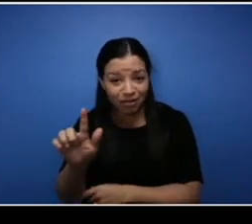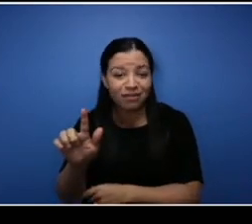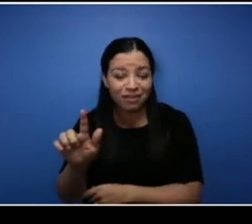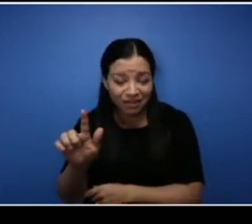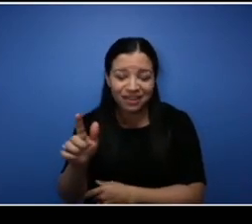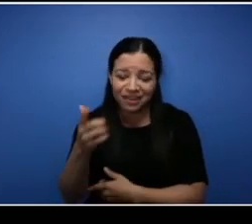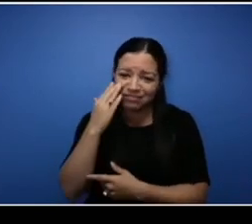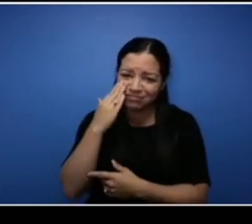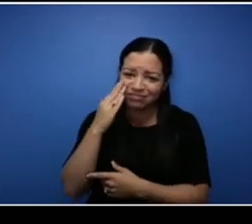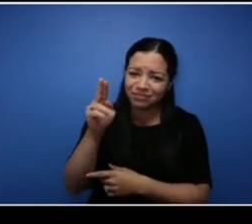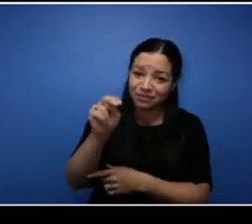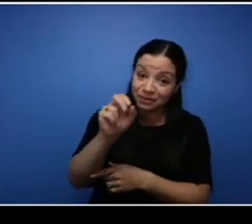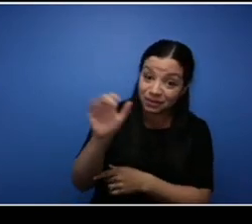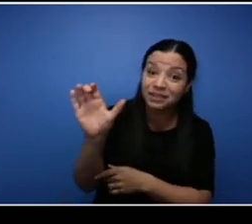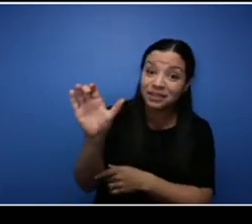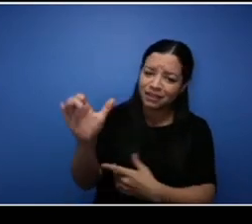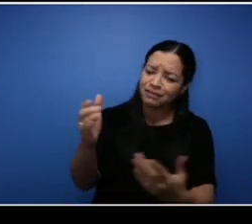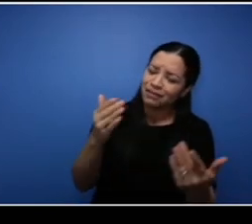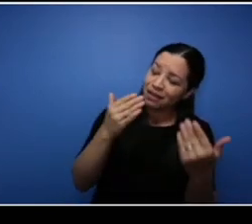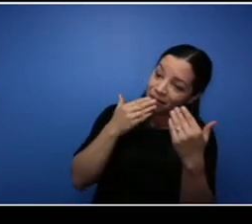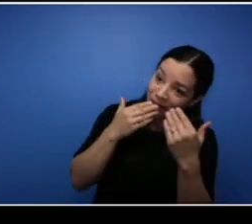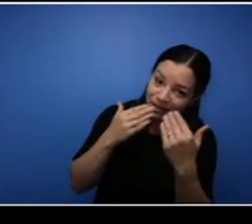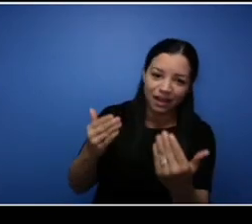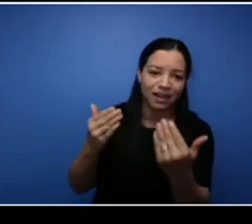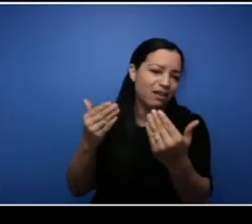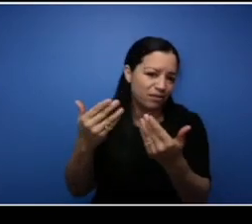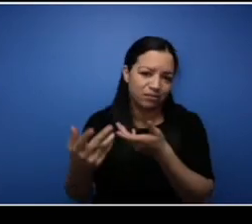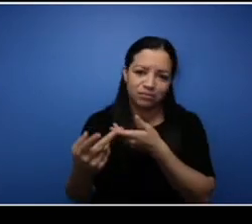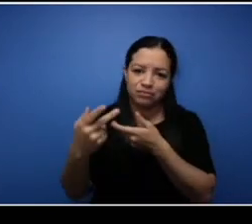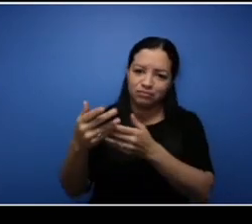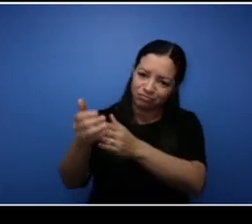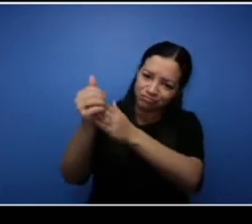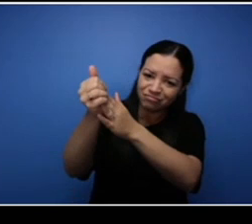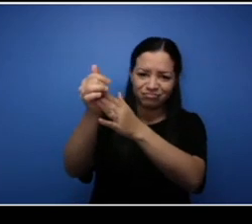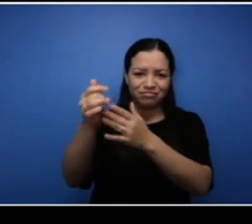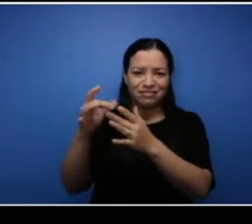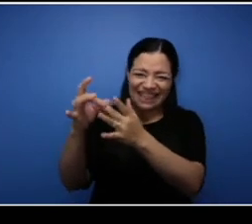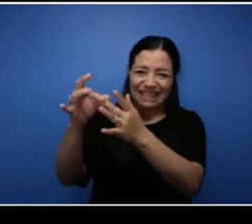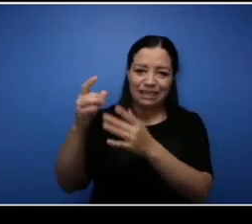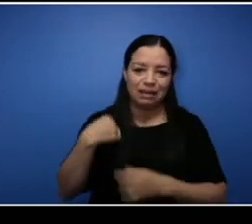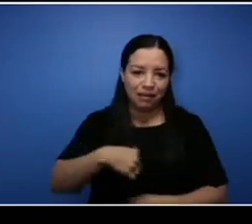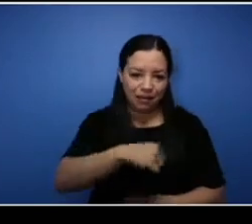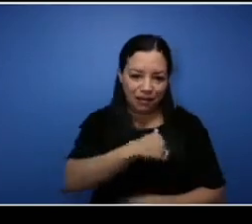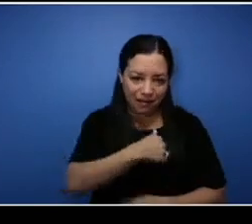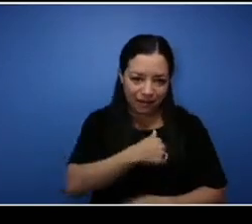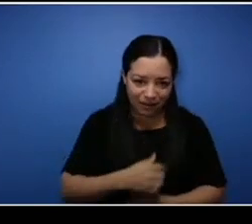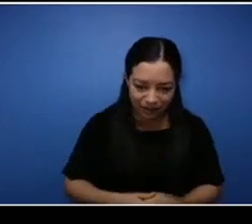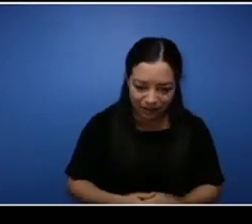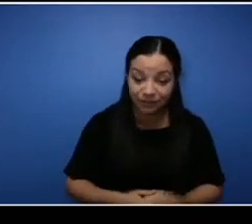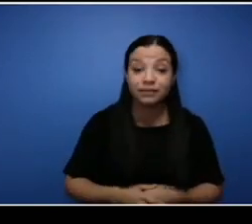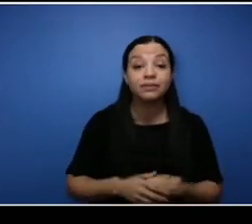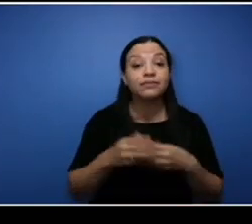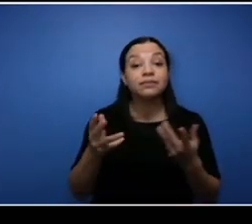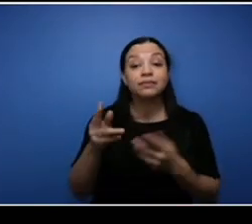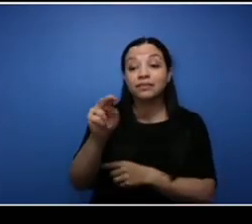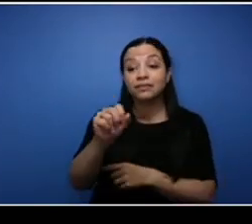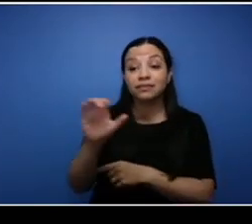very thankful to have you leading us. At NSCC celebrating African Heritage Month is very